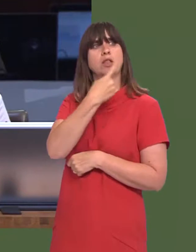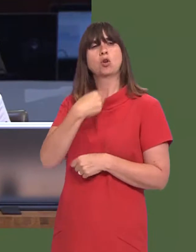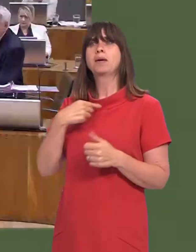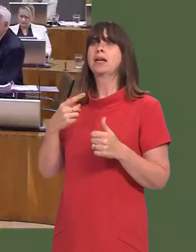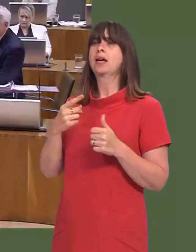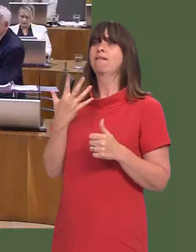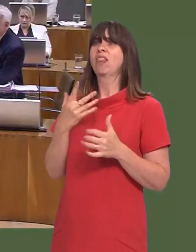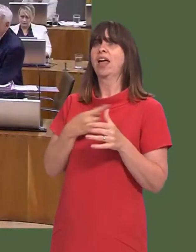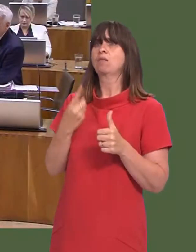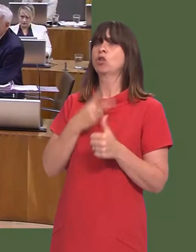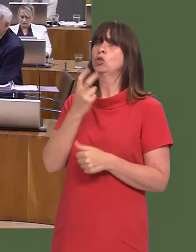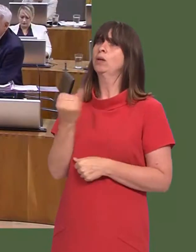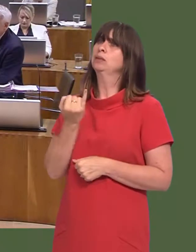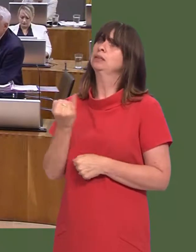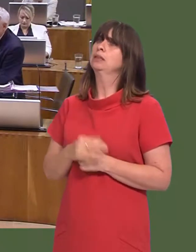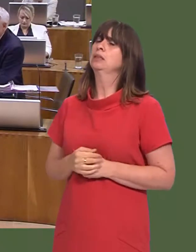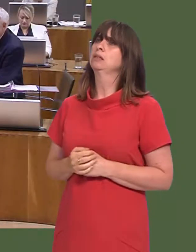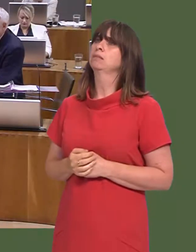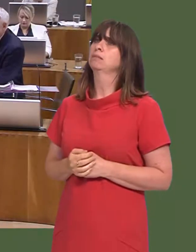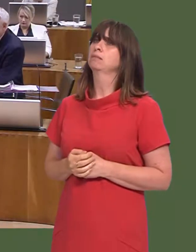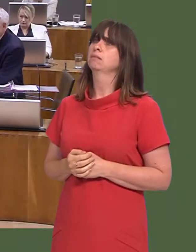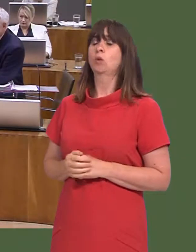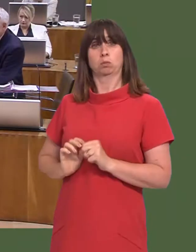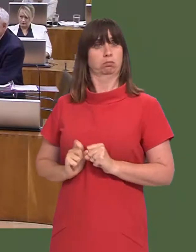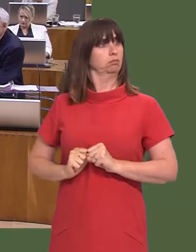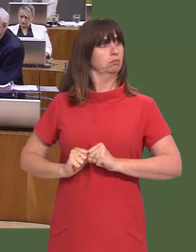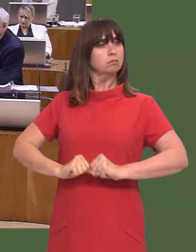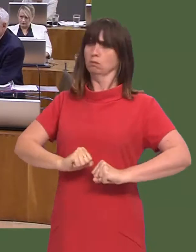Carwyn Jones: I was told on 5 April 2016.